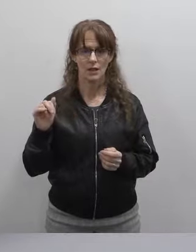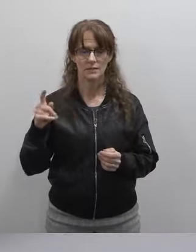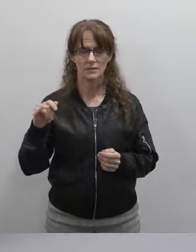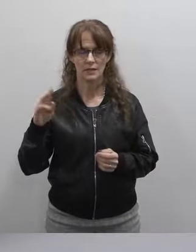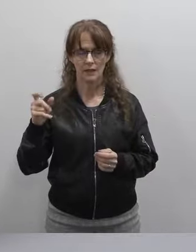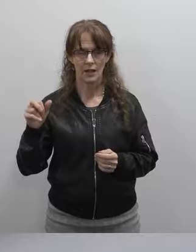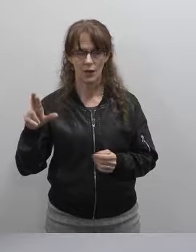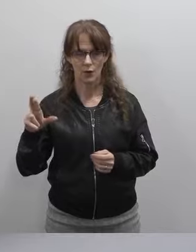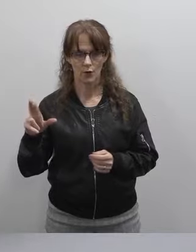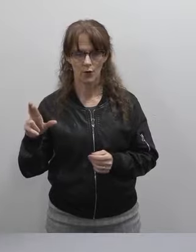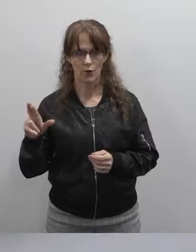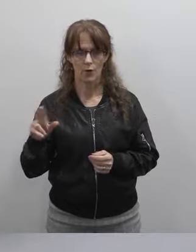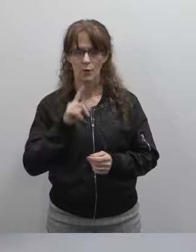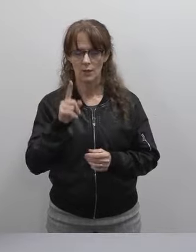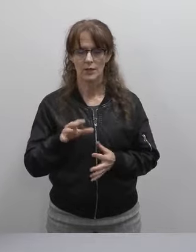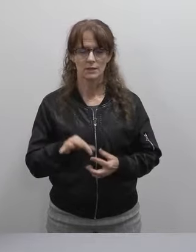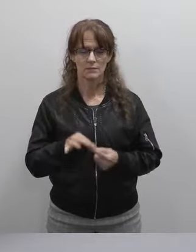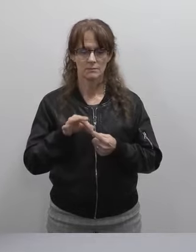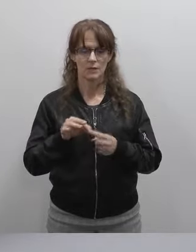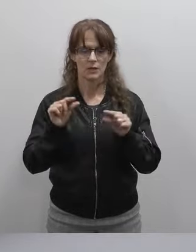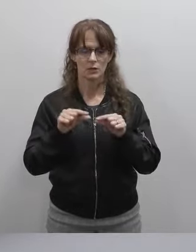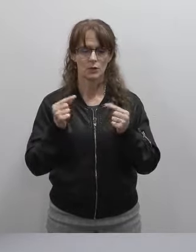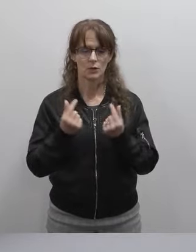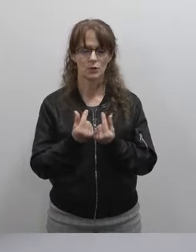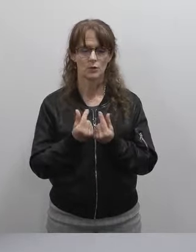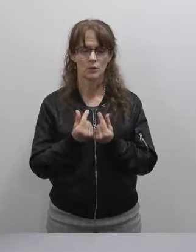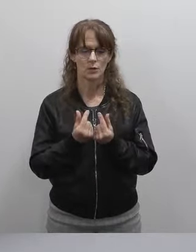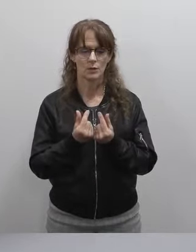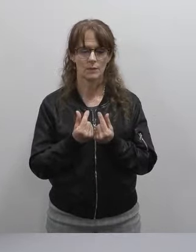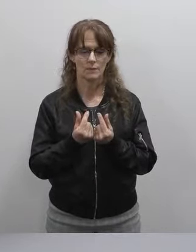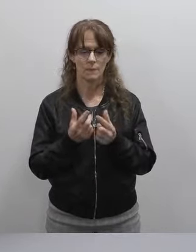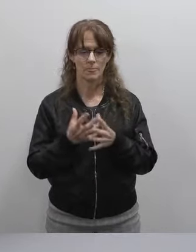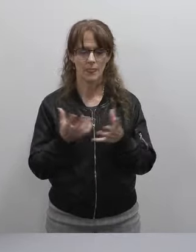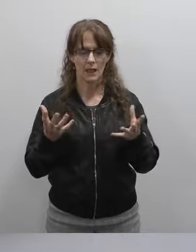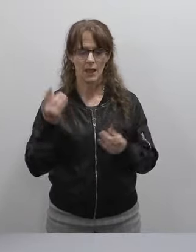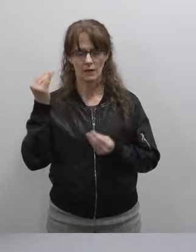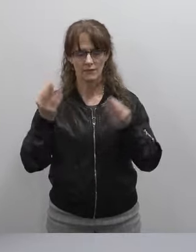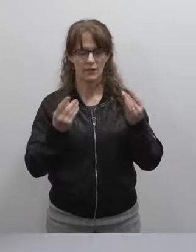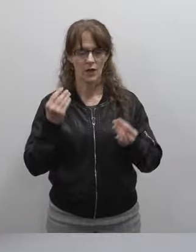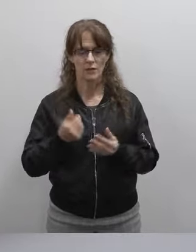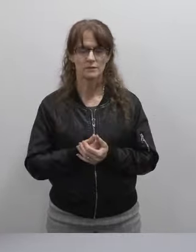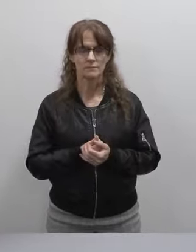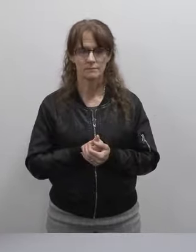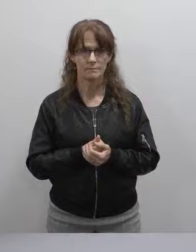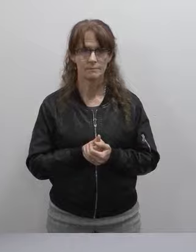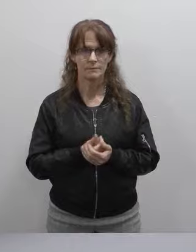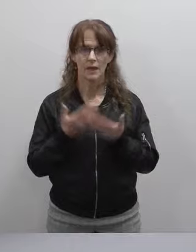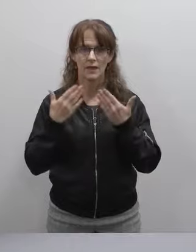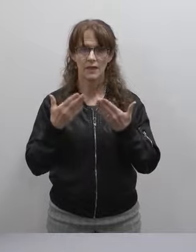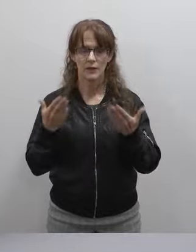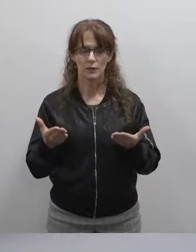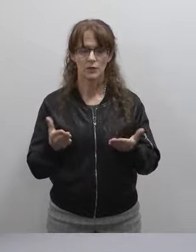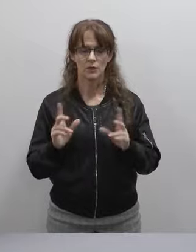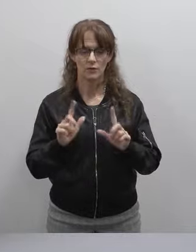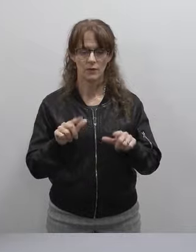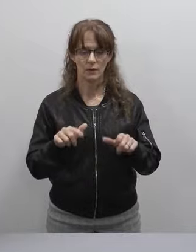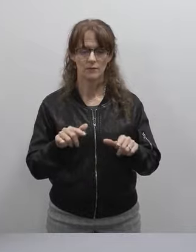What a really, really special group that put in a lot of thought. And so thank you for being there and spending your time